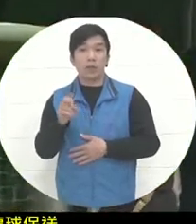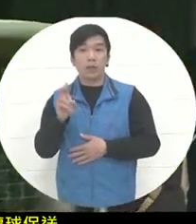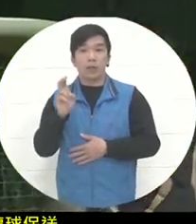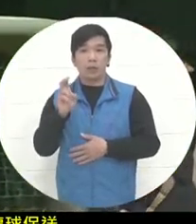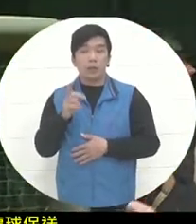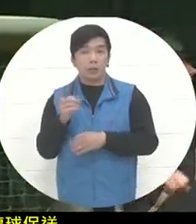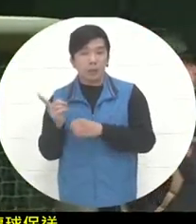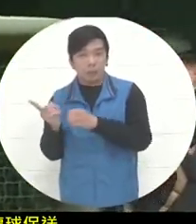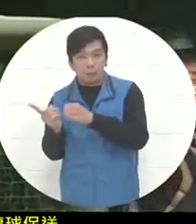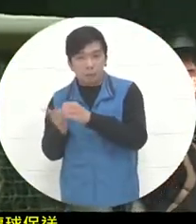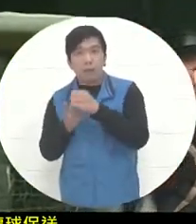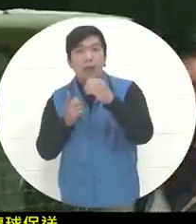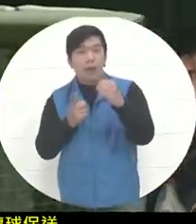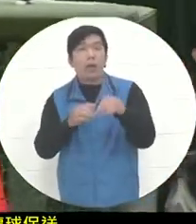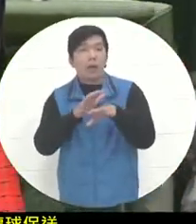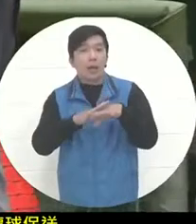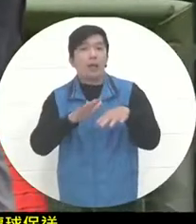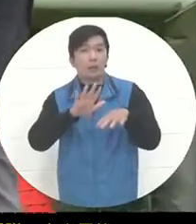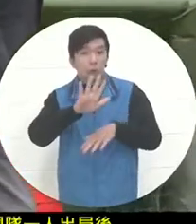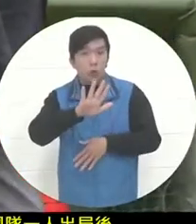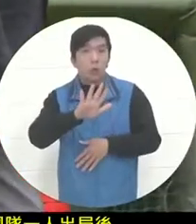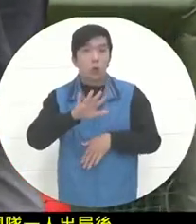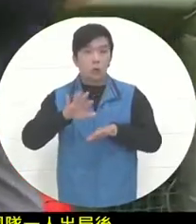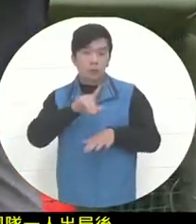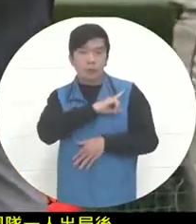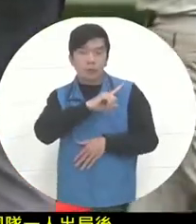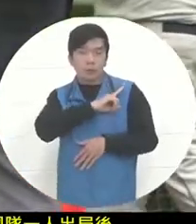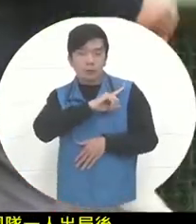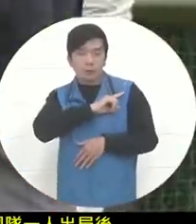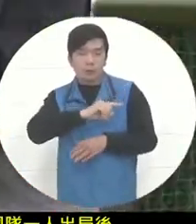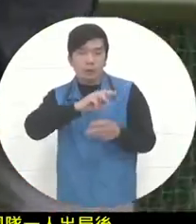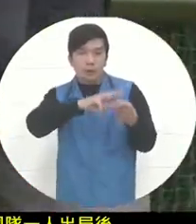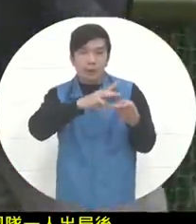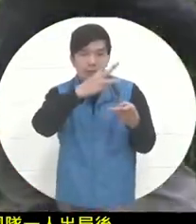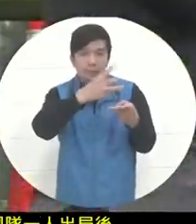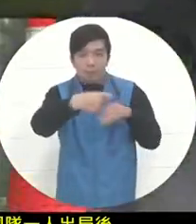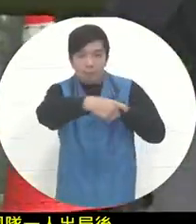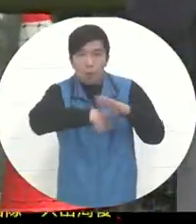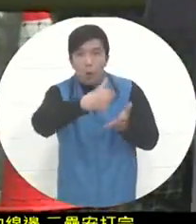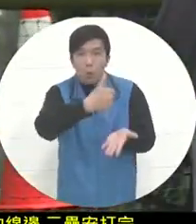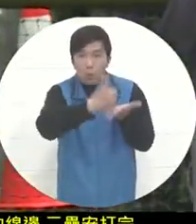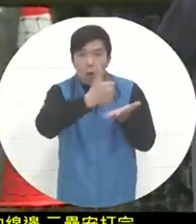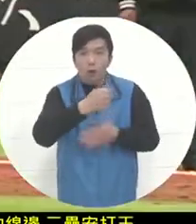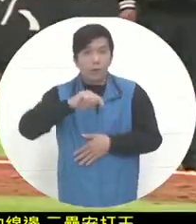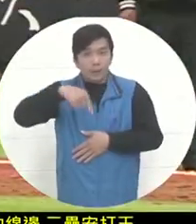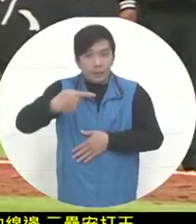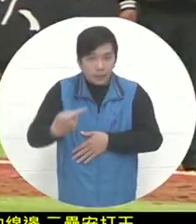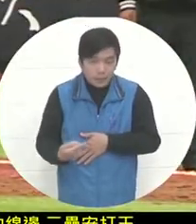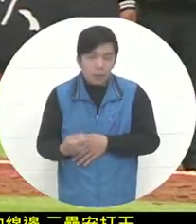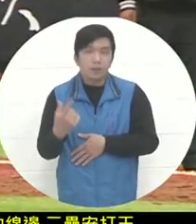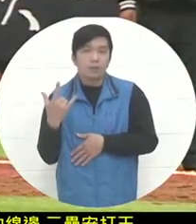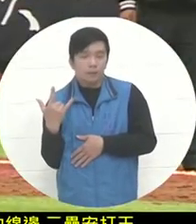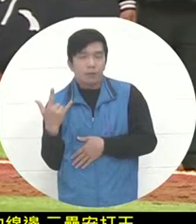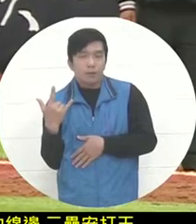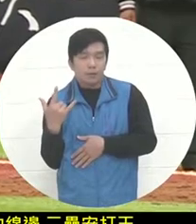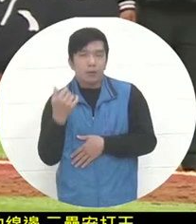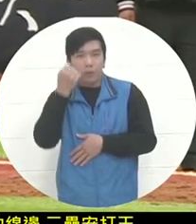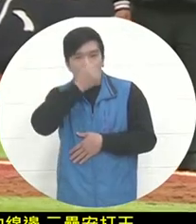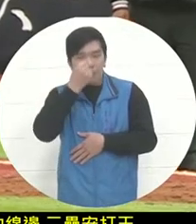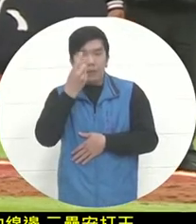hit a lineout for two consecutive hits. After he started stealing bases in the third net, the next silver win was to pick a 429 walk. Now it became a